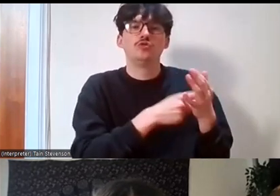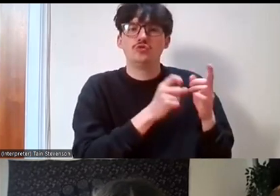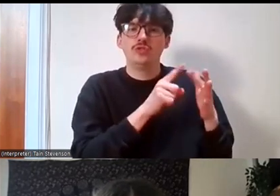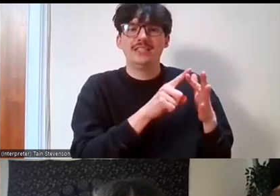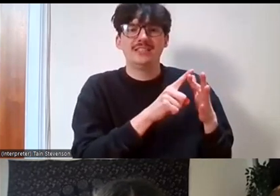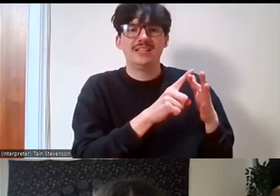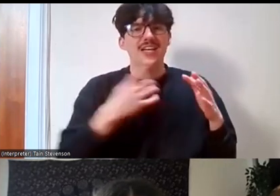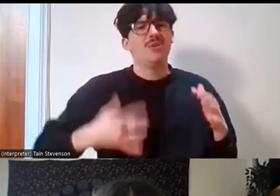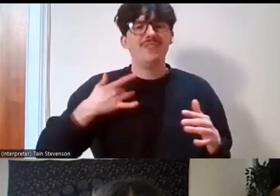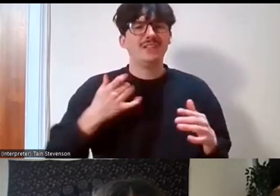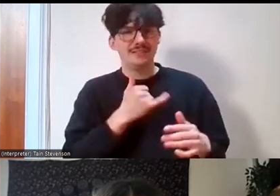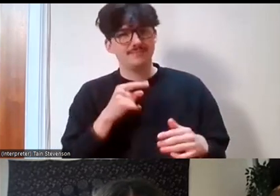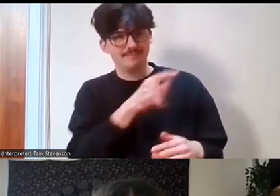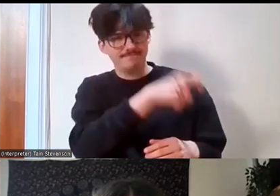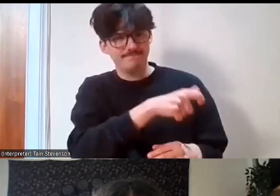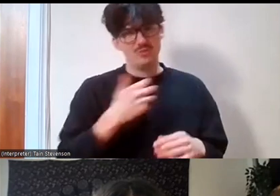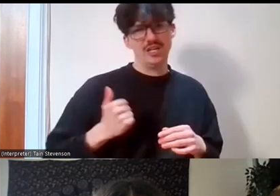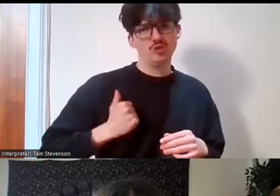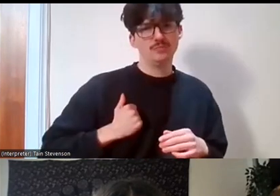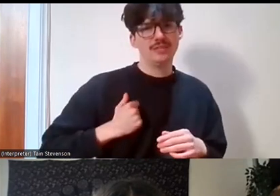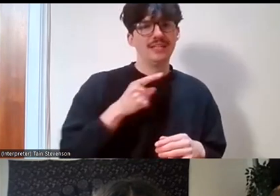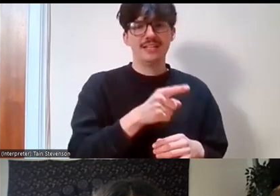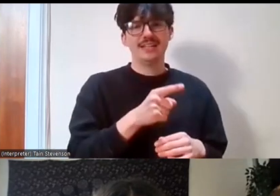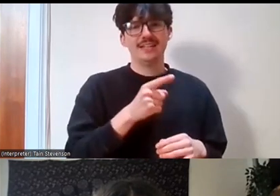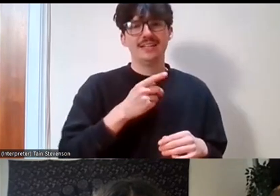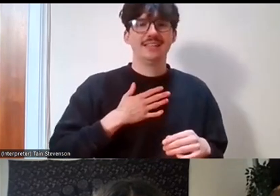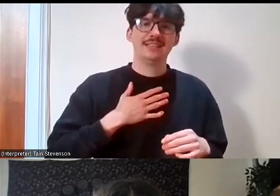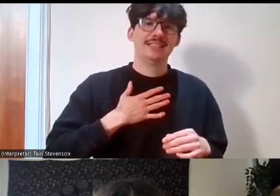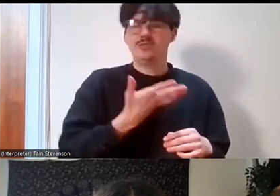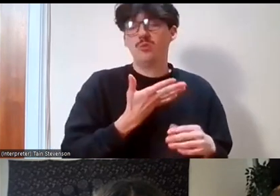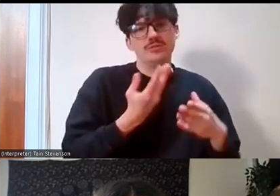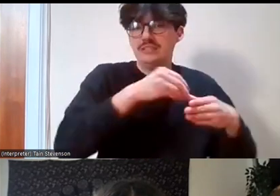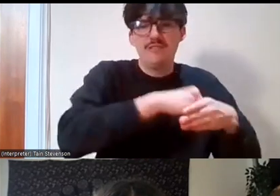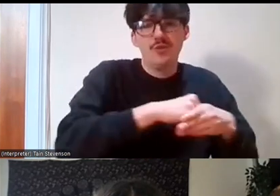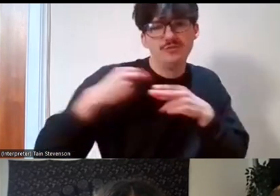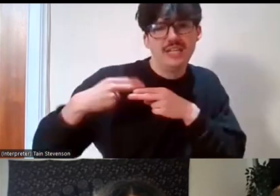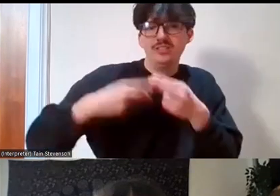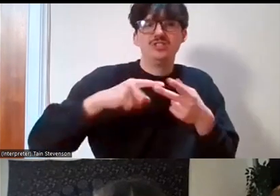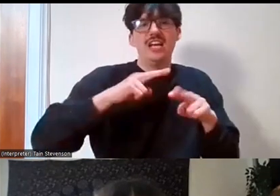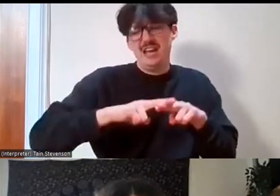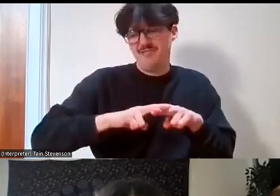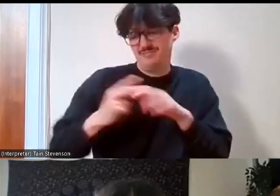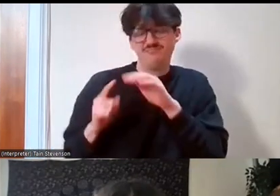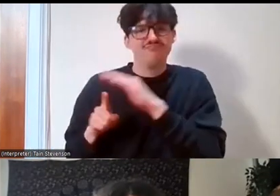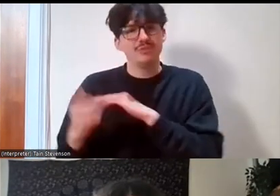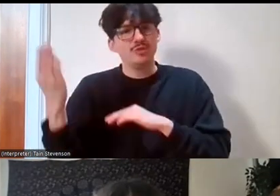in the heritage sector, they know they want to get into it, it's fantastic, it's great, but someone has just left school, someone that's just come back from their caring responsibilities,